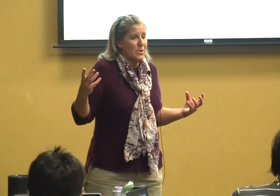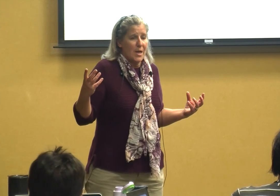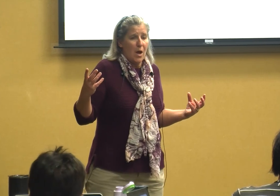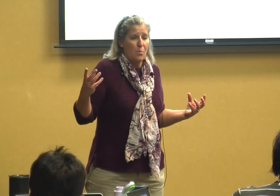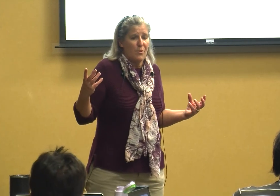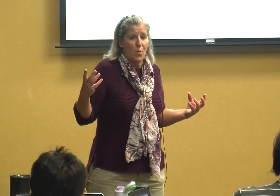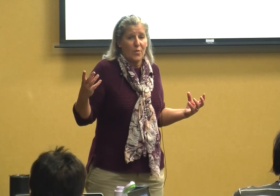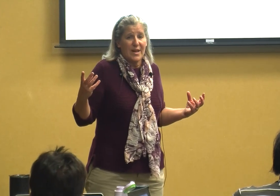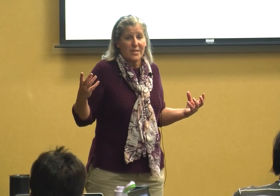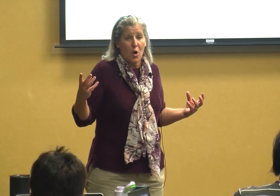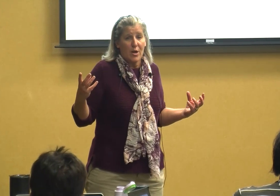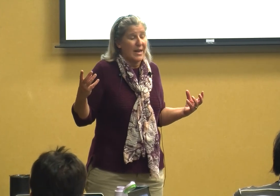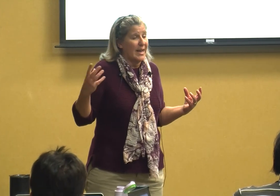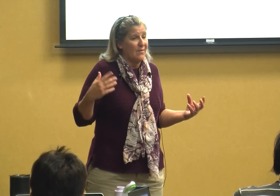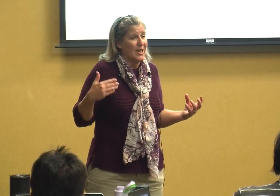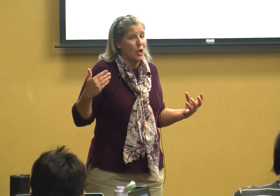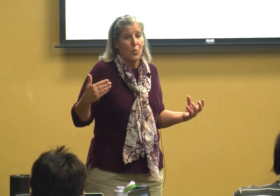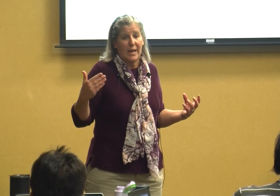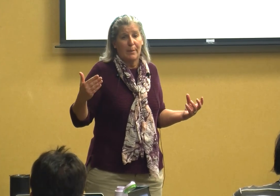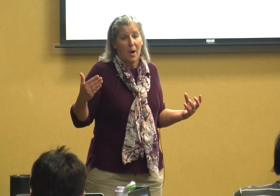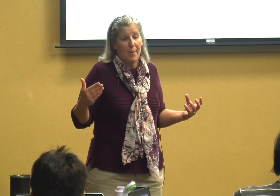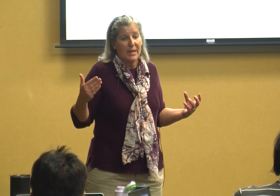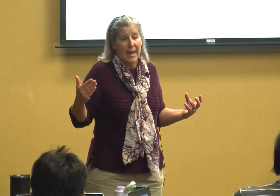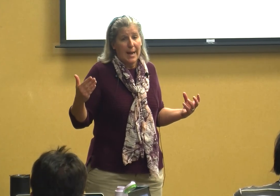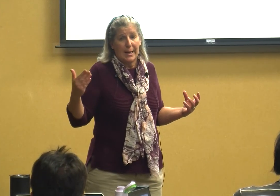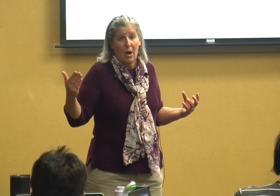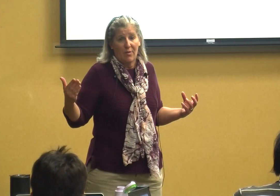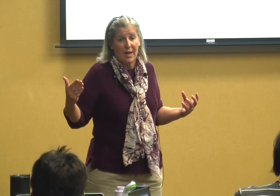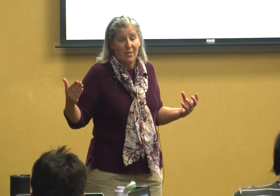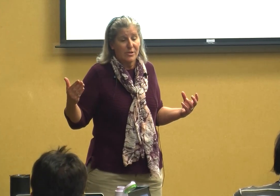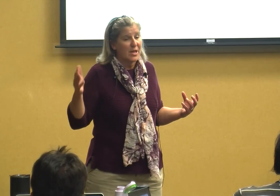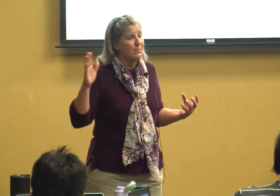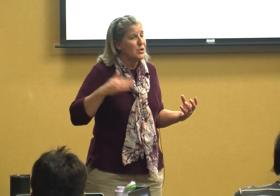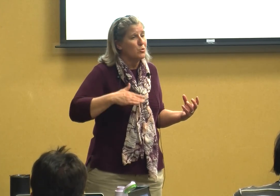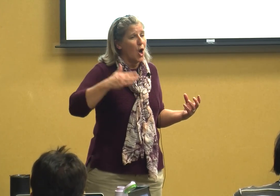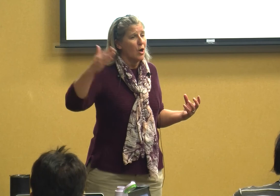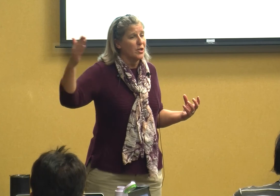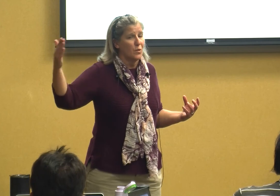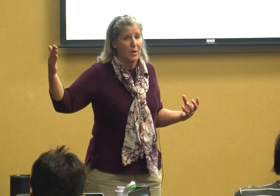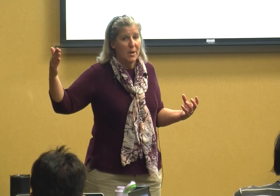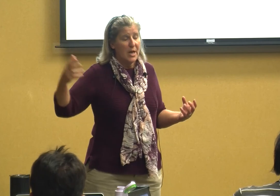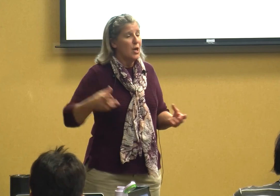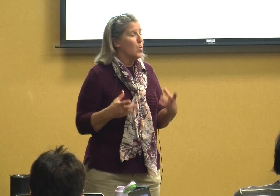so before they start giving you any mama daddy all that other stuff but you talk to them we're